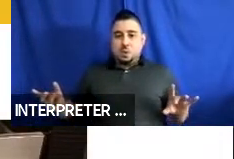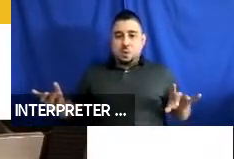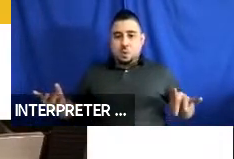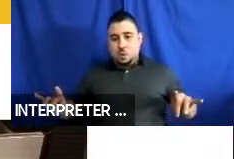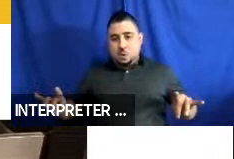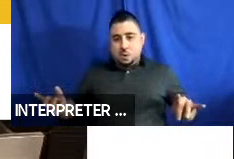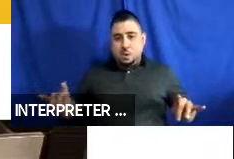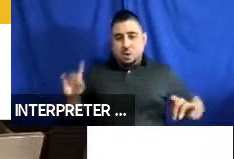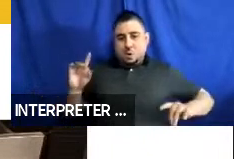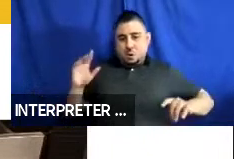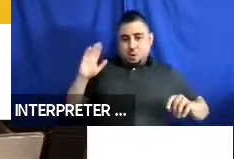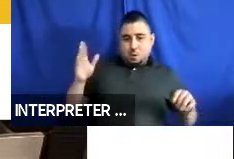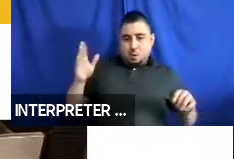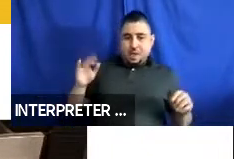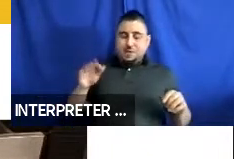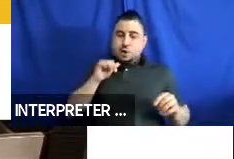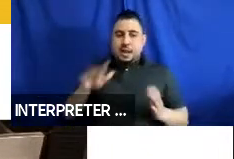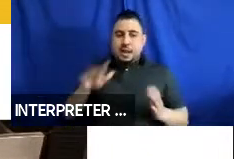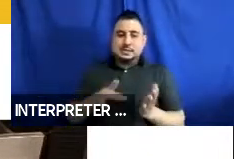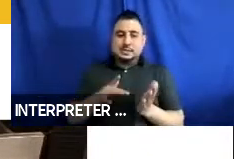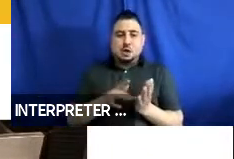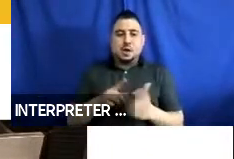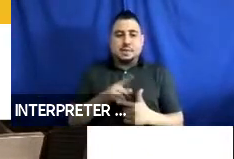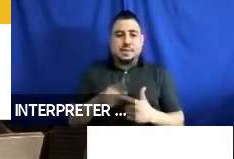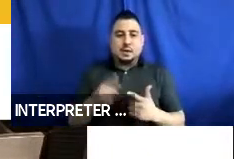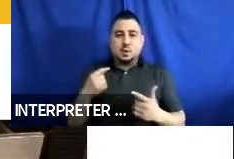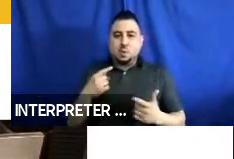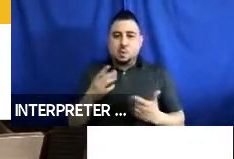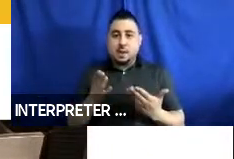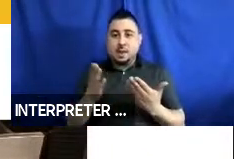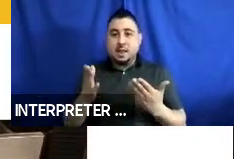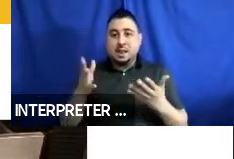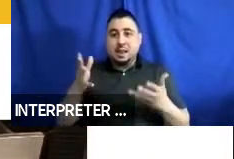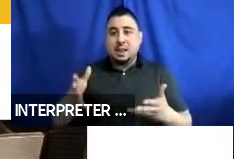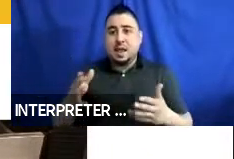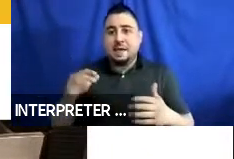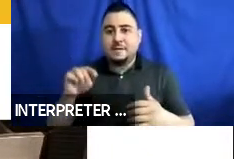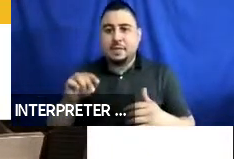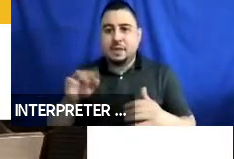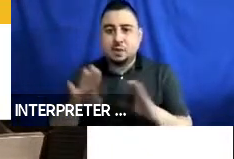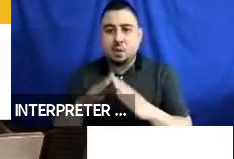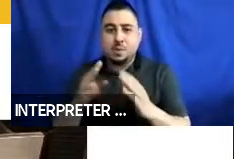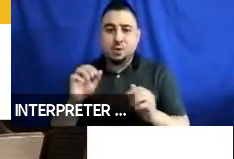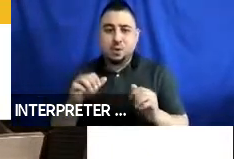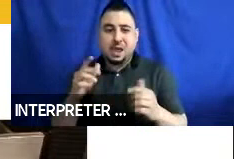the anchorages. We have left the fixture open so we can do troubleshooting during volunteer